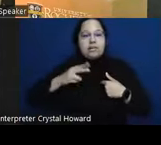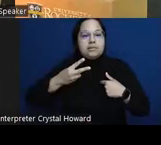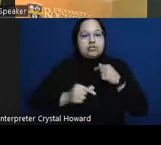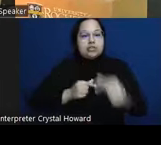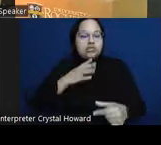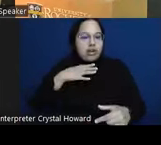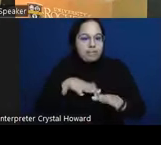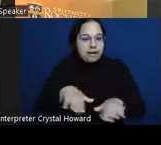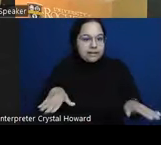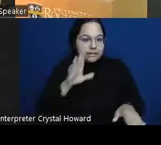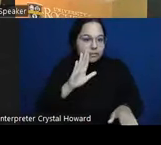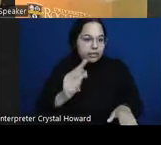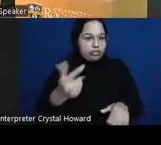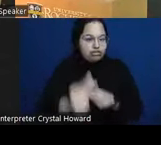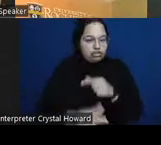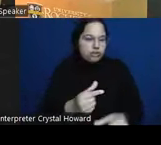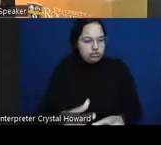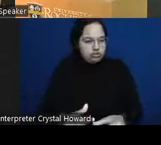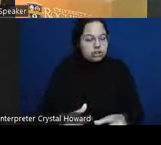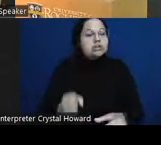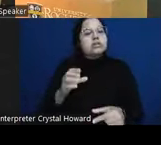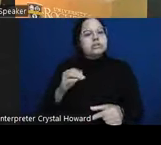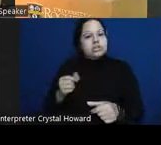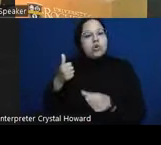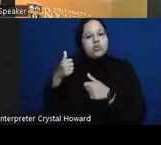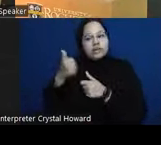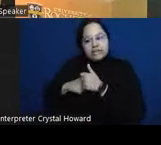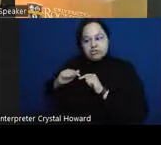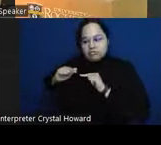suicide risk increases with every single generation such that by the third generation